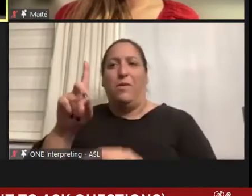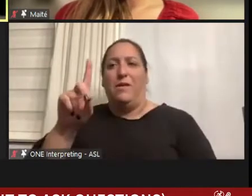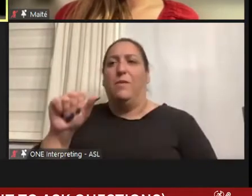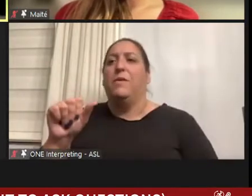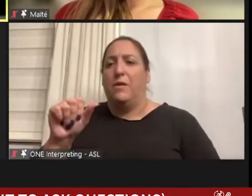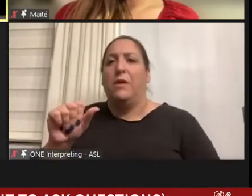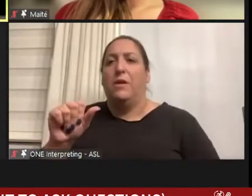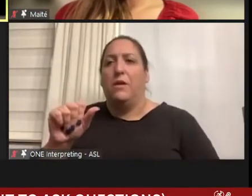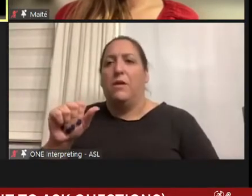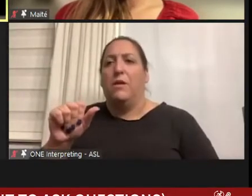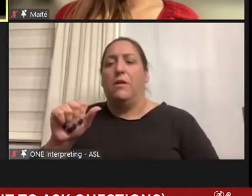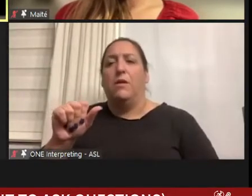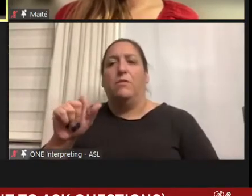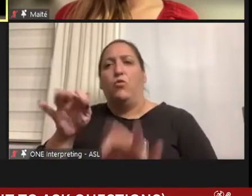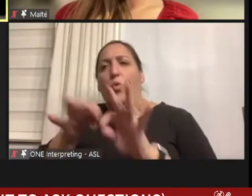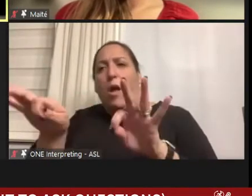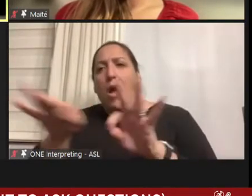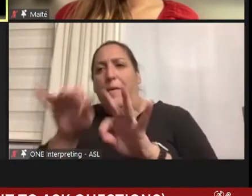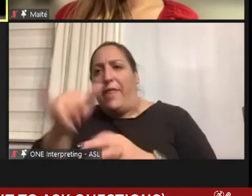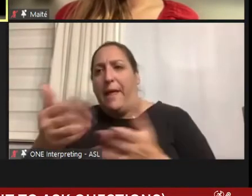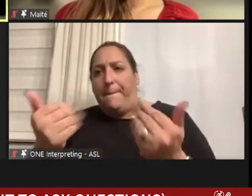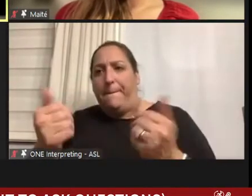comment on that >>DR. CHARLTON: